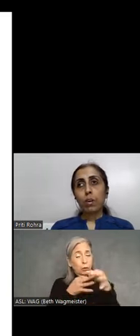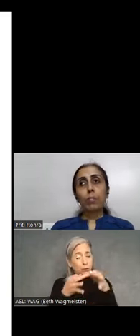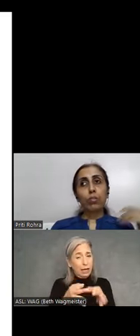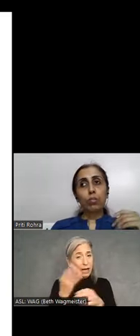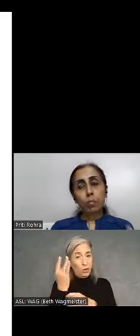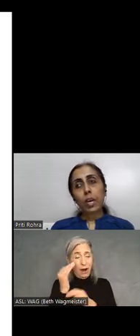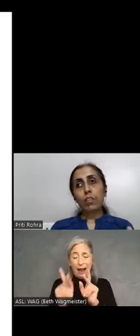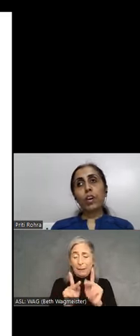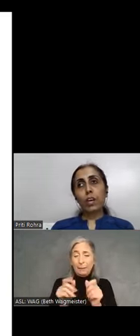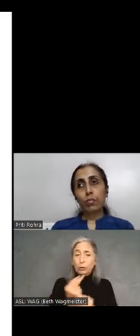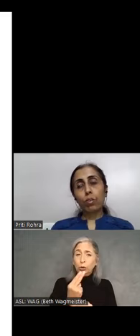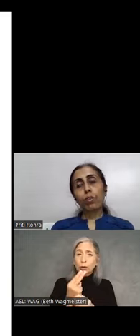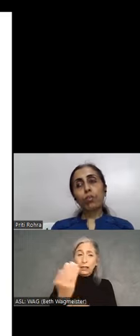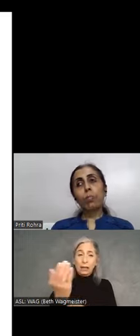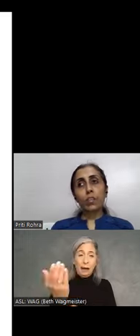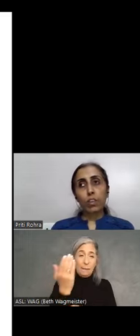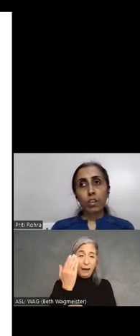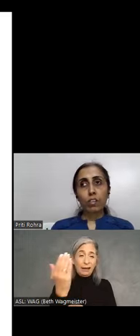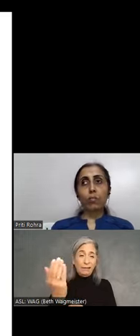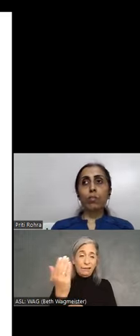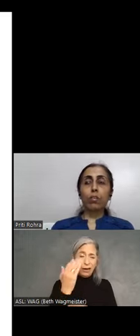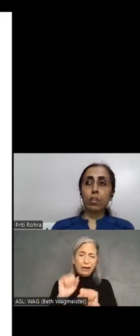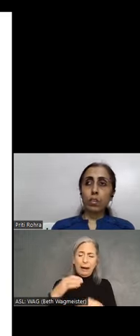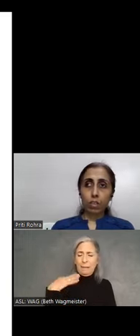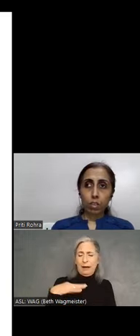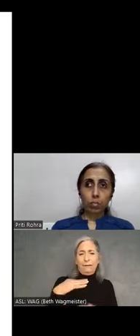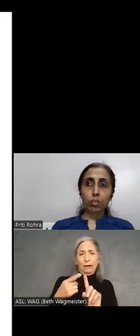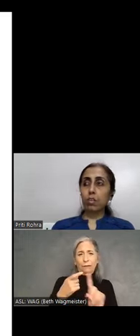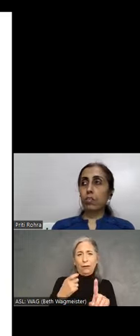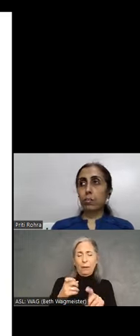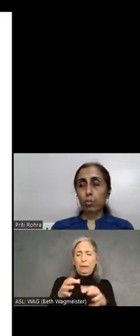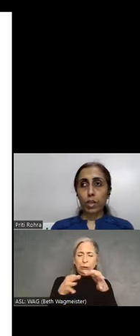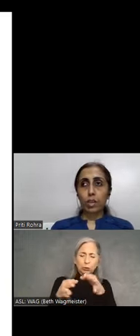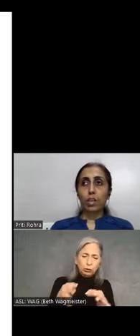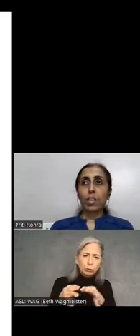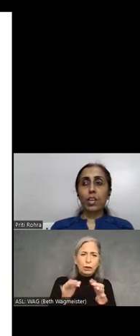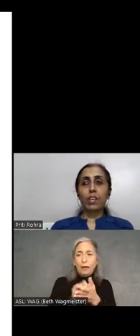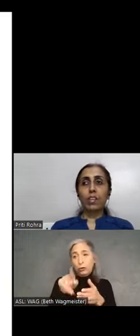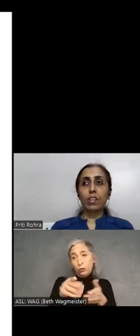are using a magnifier would also benefit from ordinary description that we describe. And